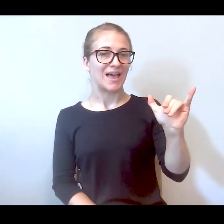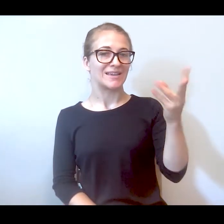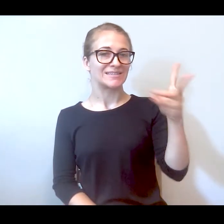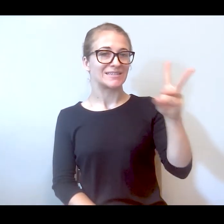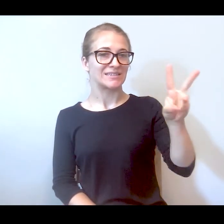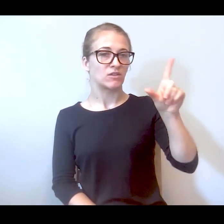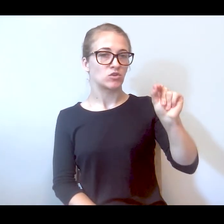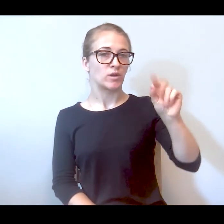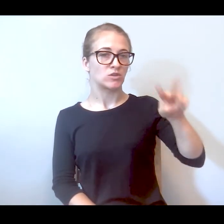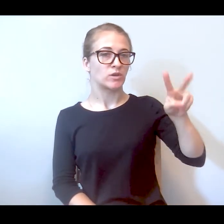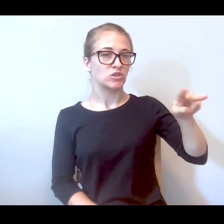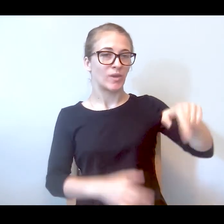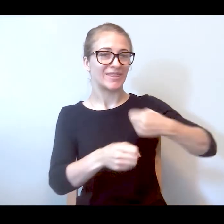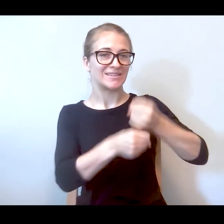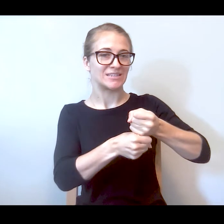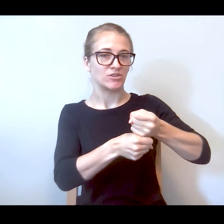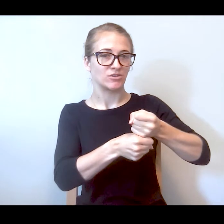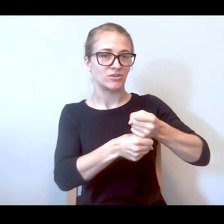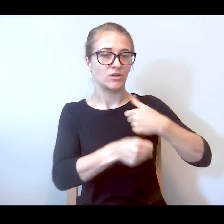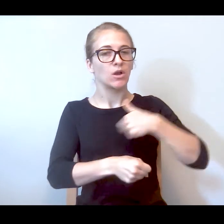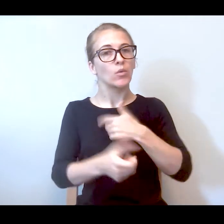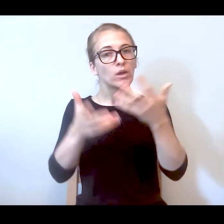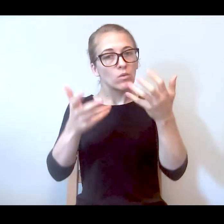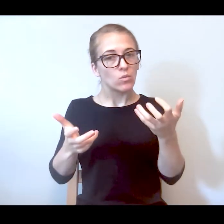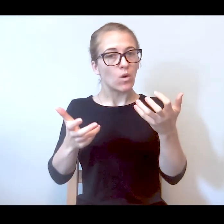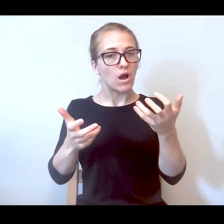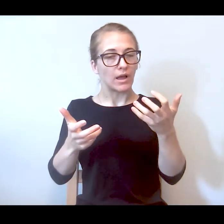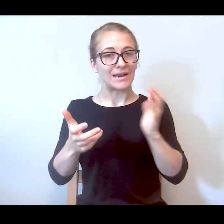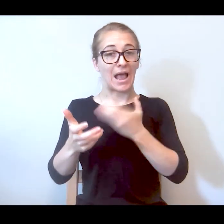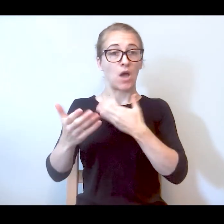And so we would like for our proposal that has